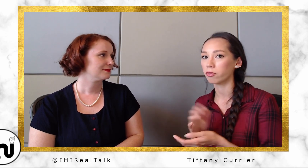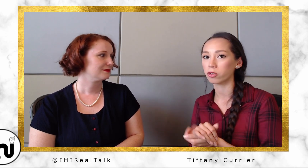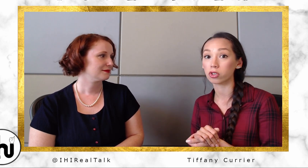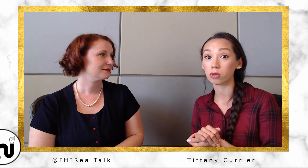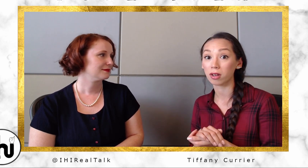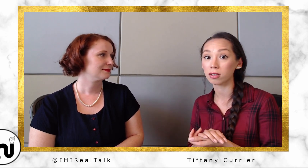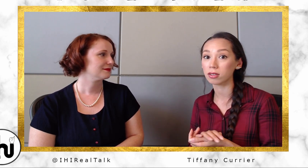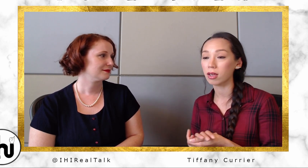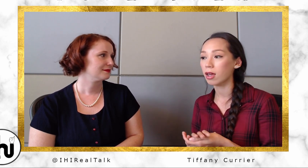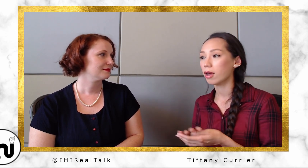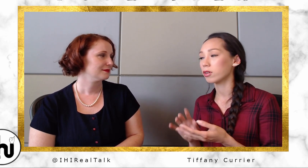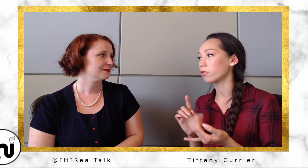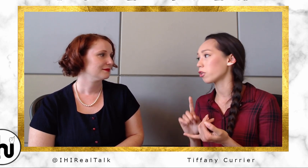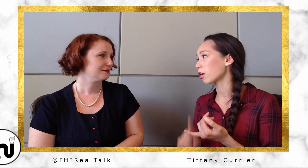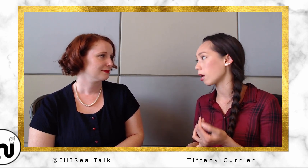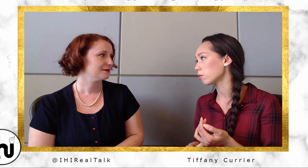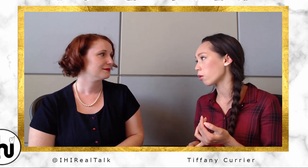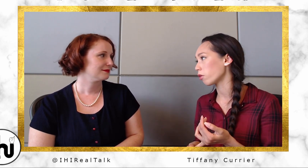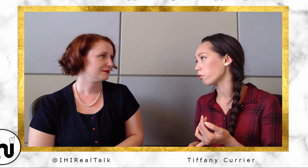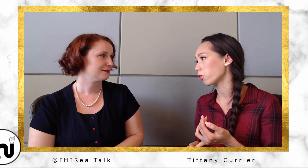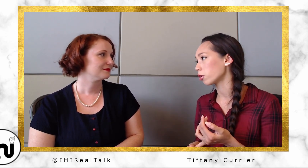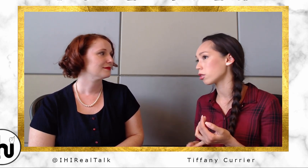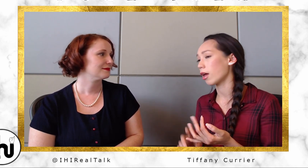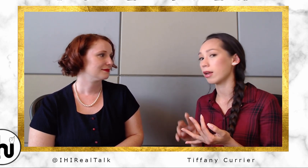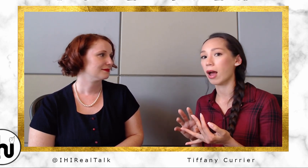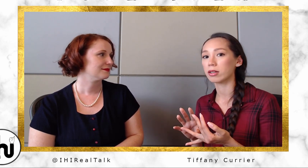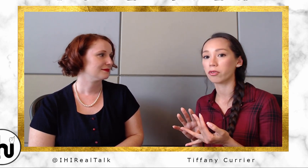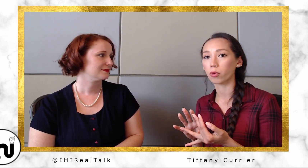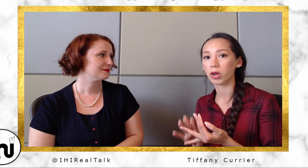the students. The different games that we've learned and different ways to